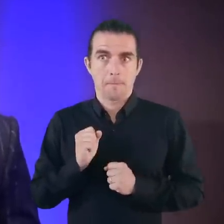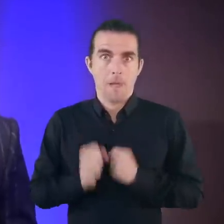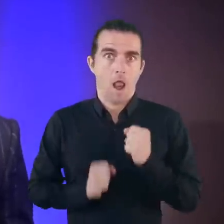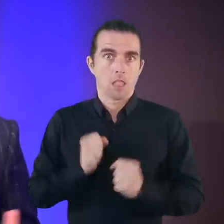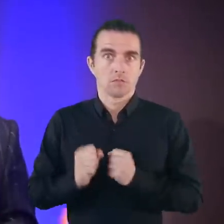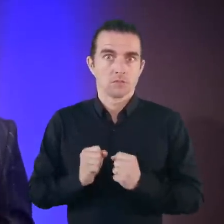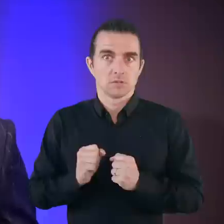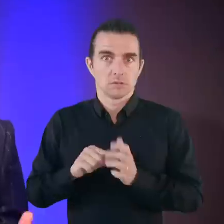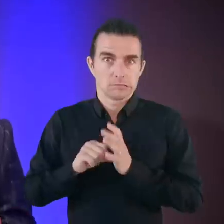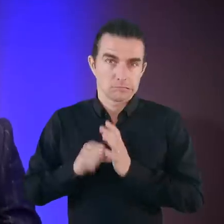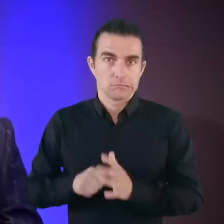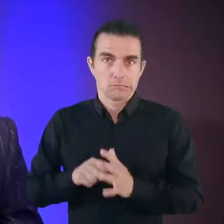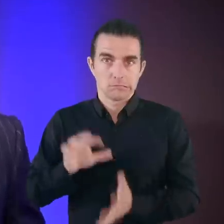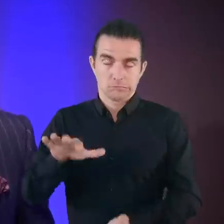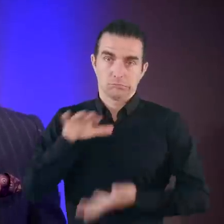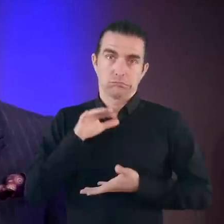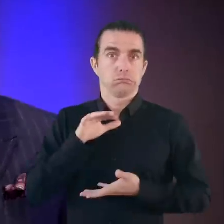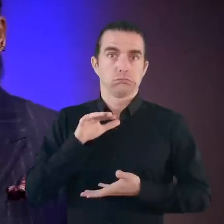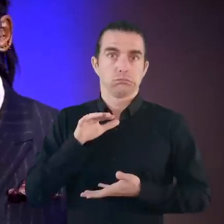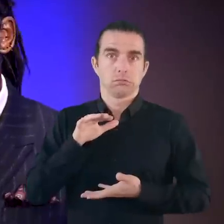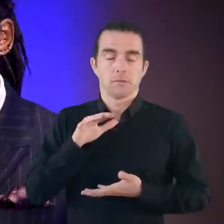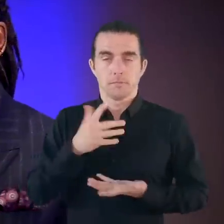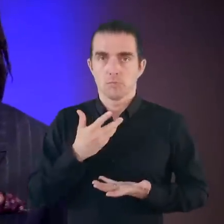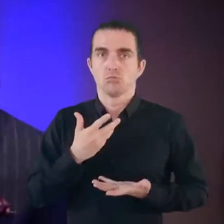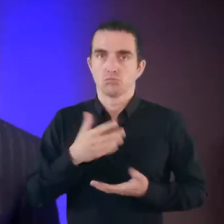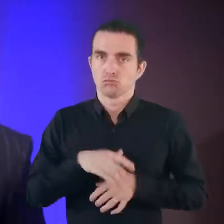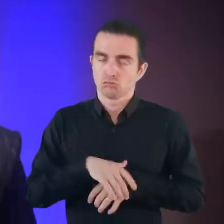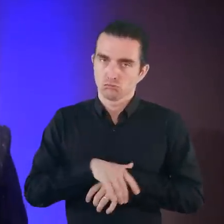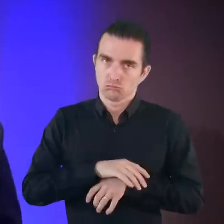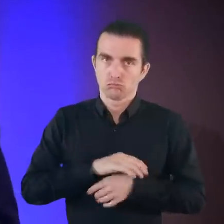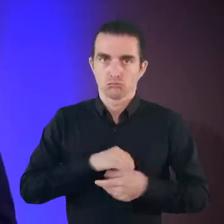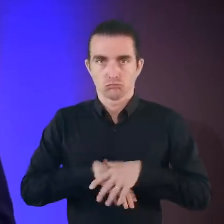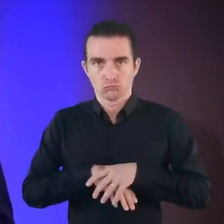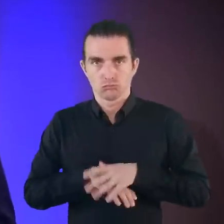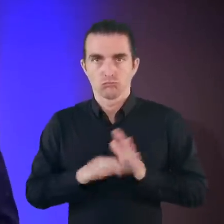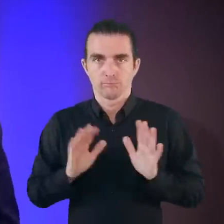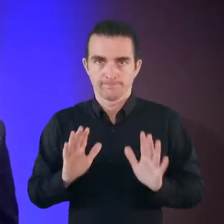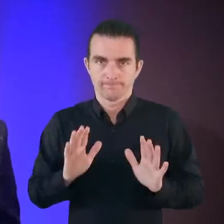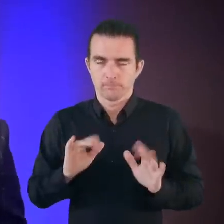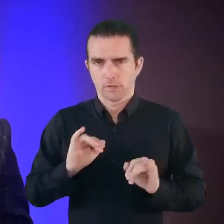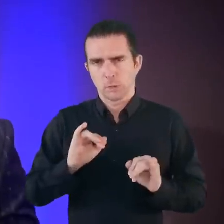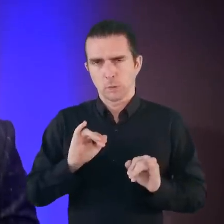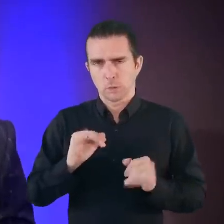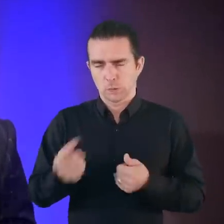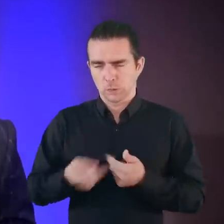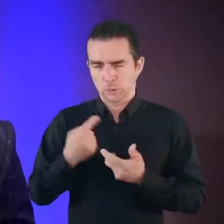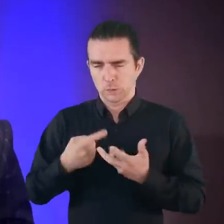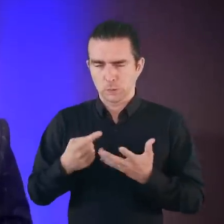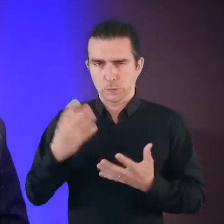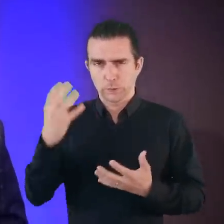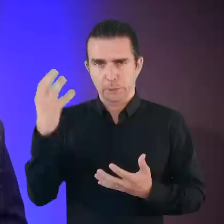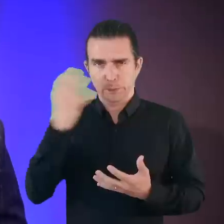And in terms of endurance, this was my mom's first test of endurance. She could have felt, I guess, you’ve had a bad hand.